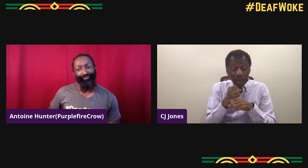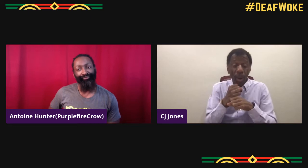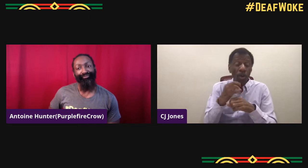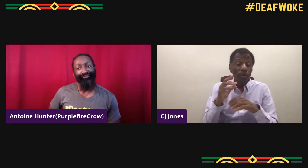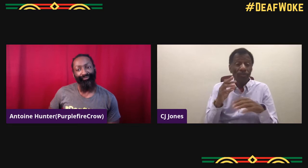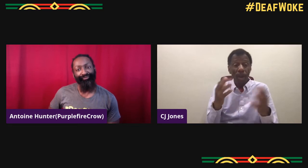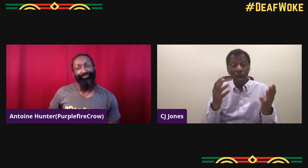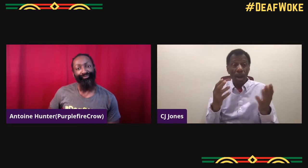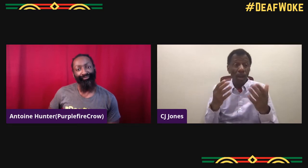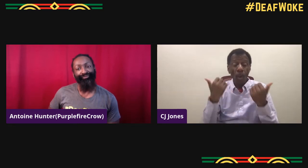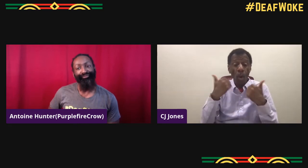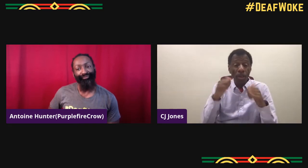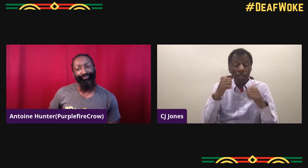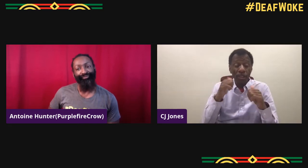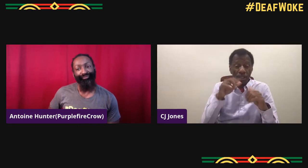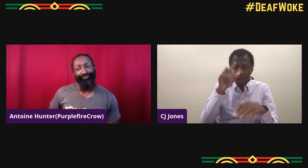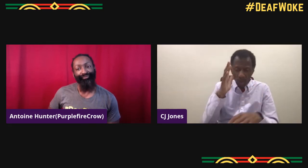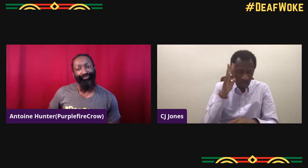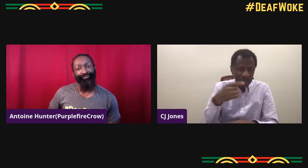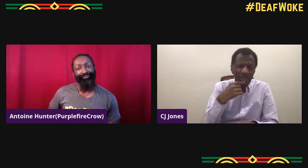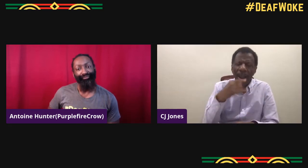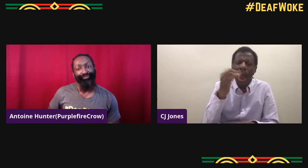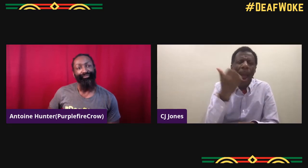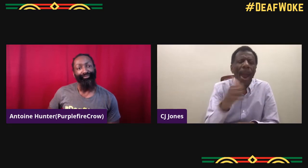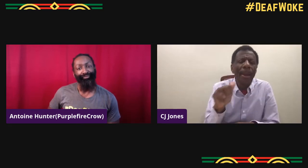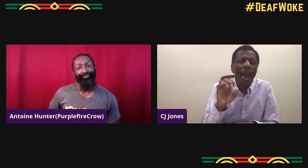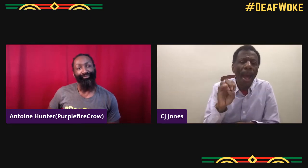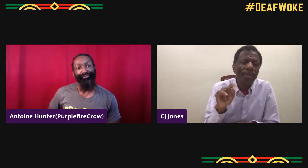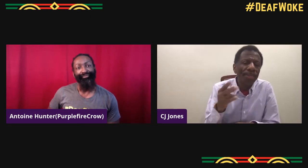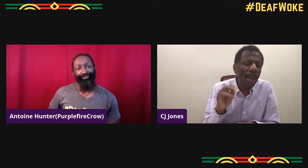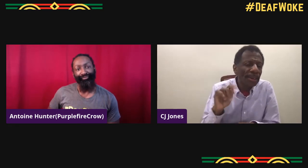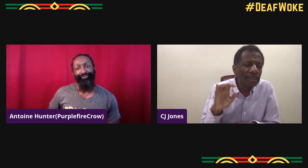and now, I mean, it's exploded roles are more available.